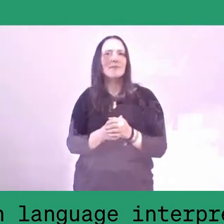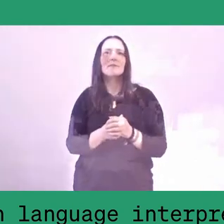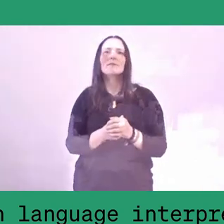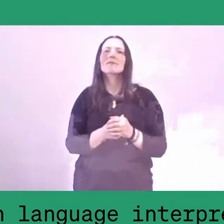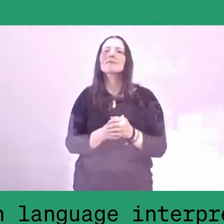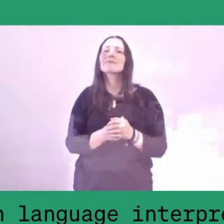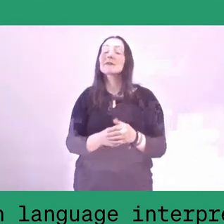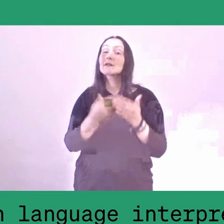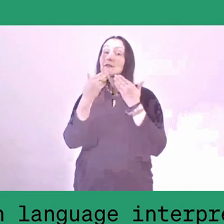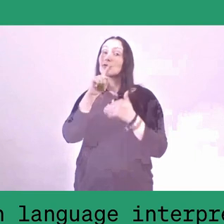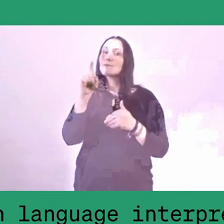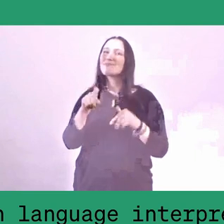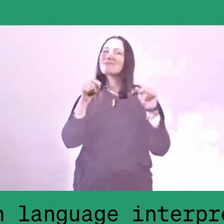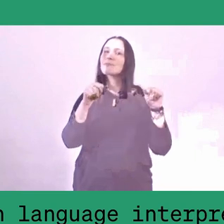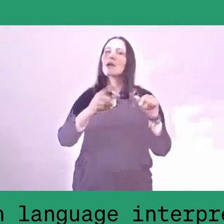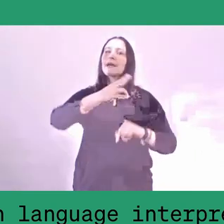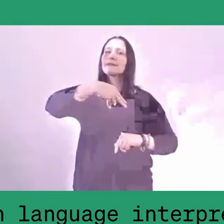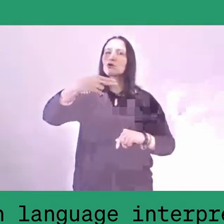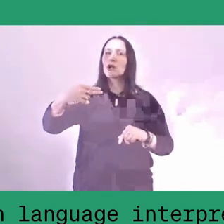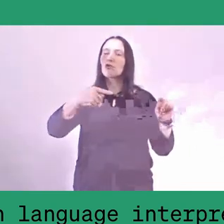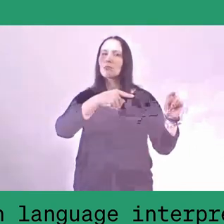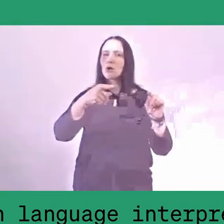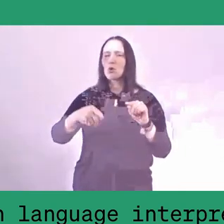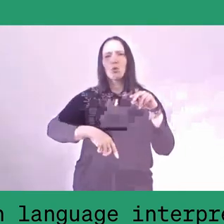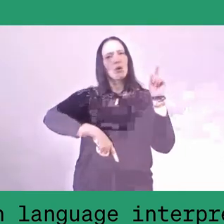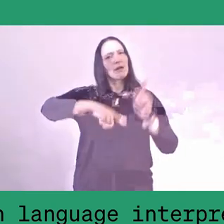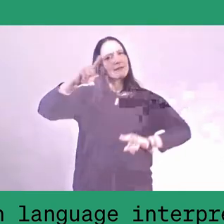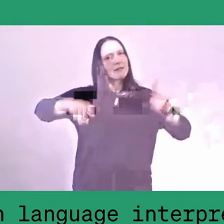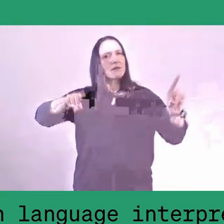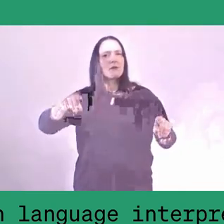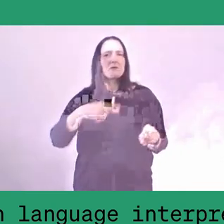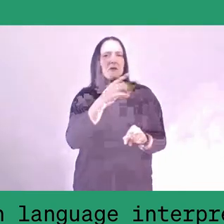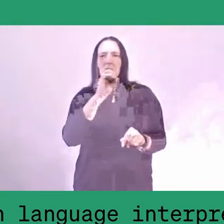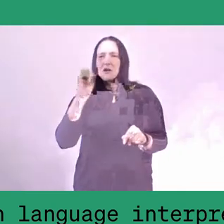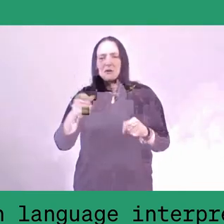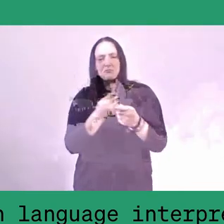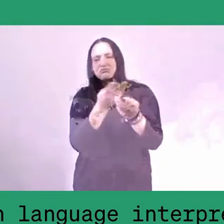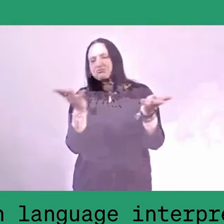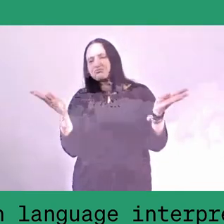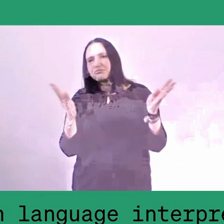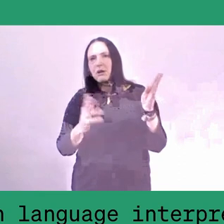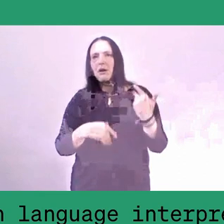We have hundreds of ethnic groups spread across the 17,000 islands.